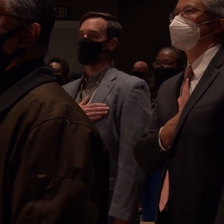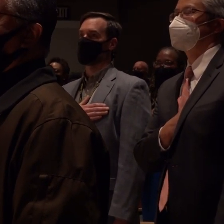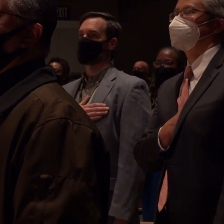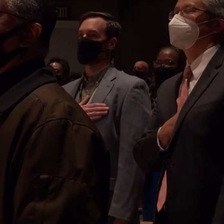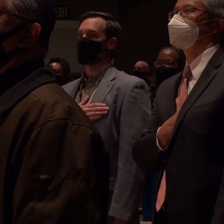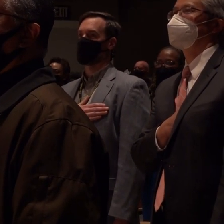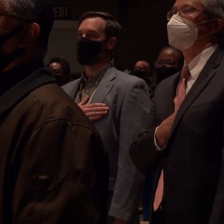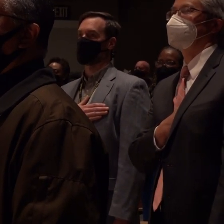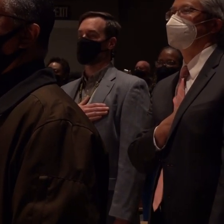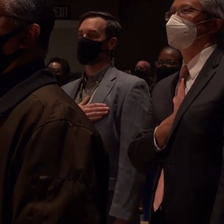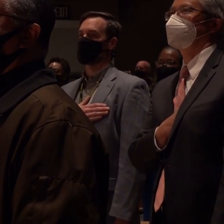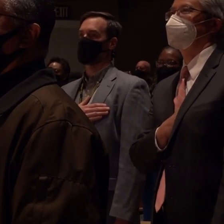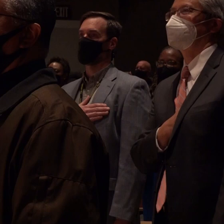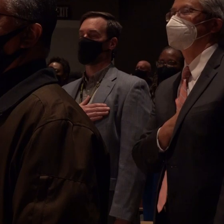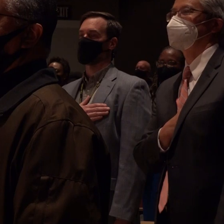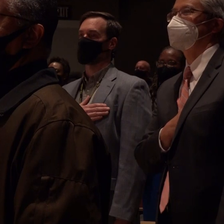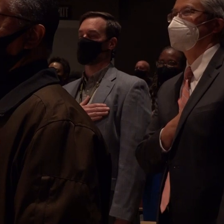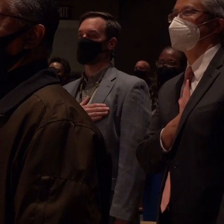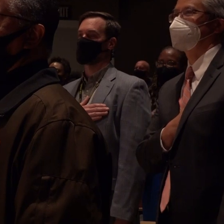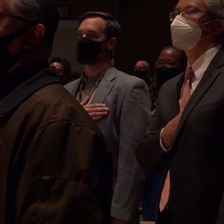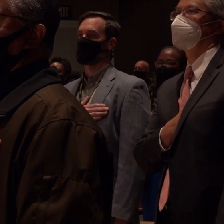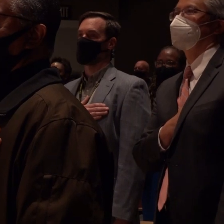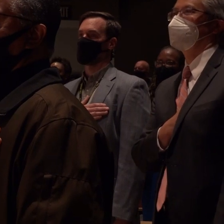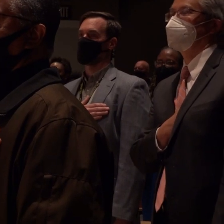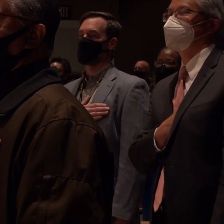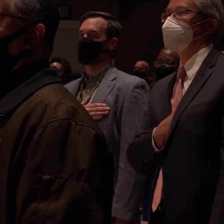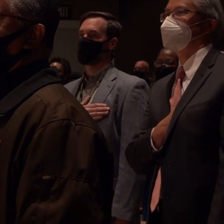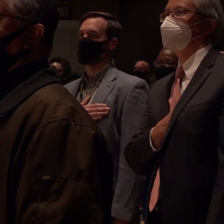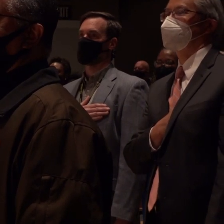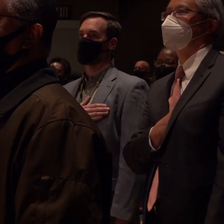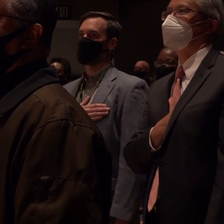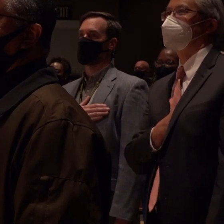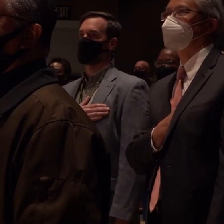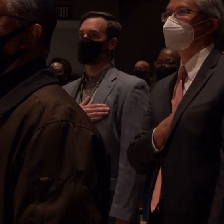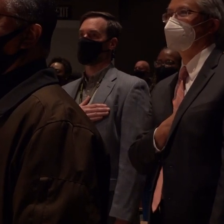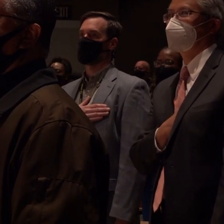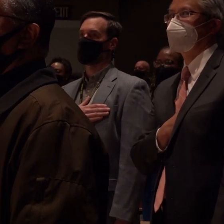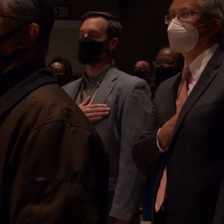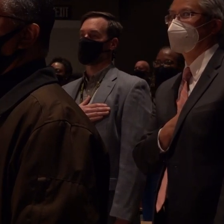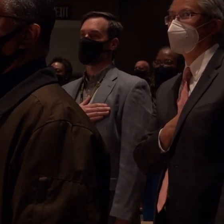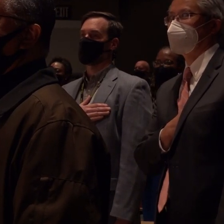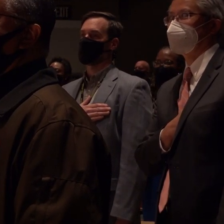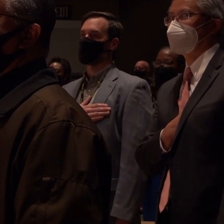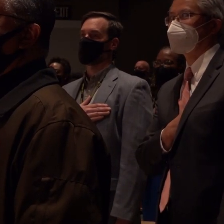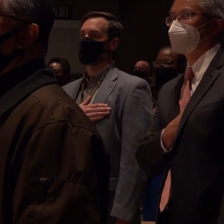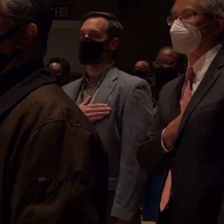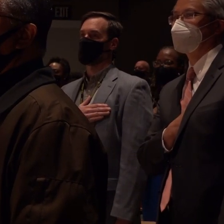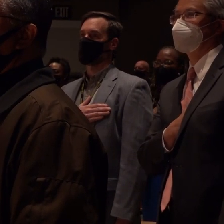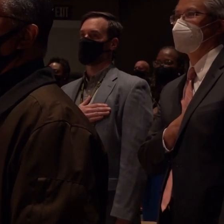and to the republic for which it stands